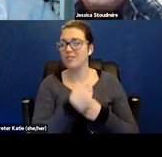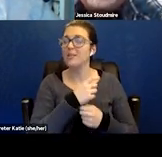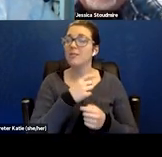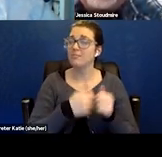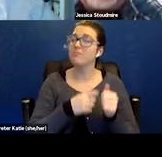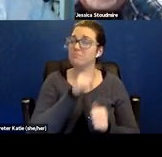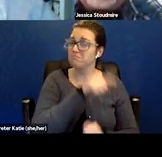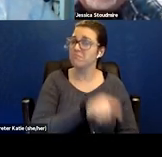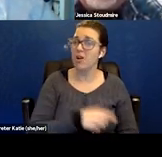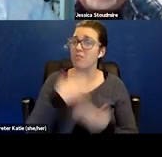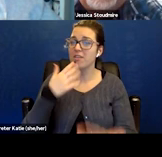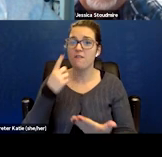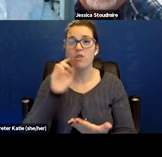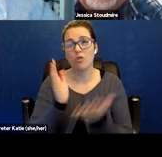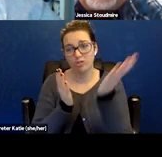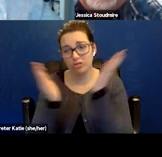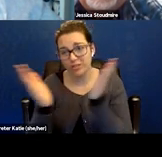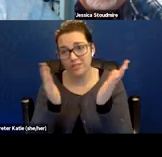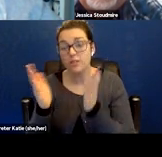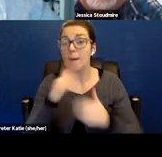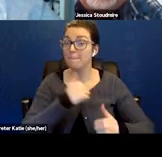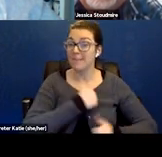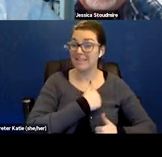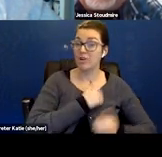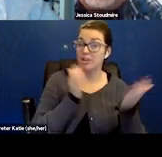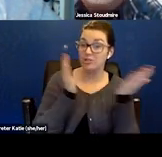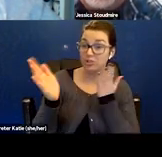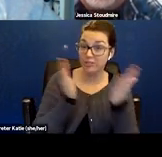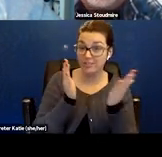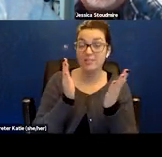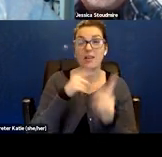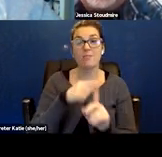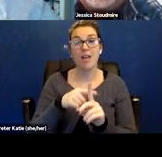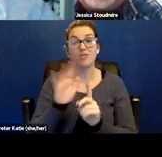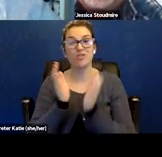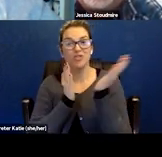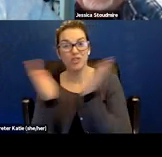and I think that's in addition to your military service, your service while at Lowe's